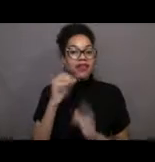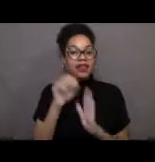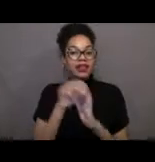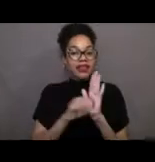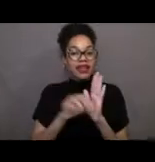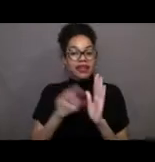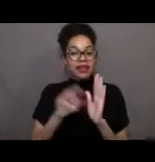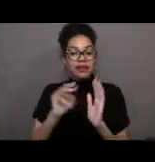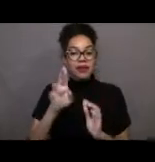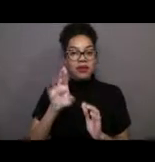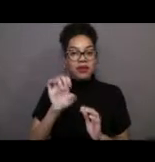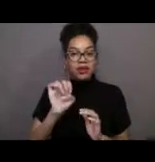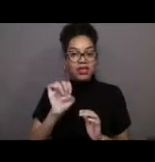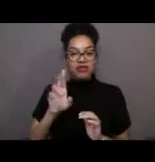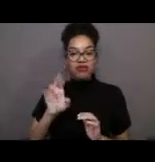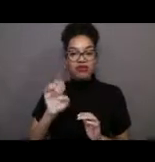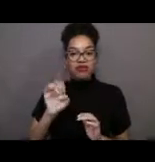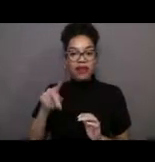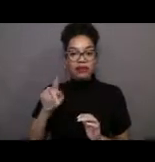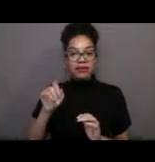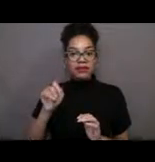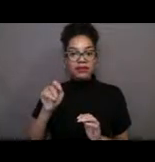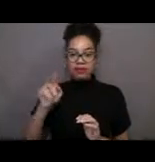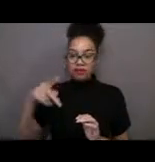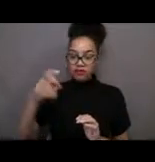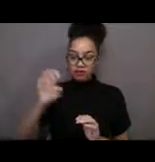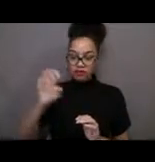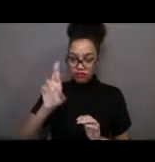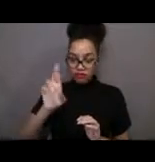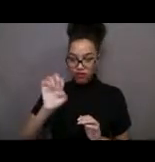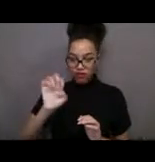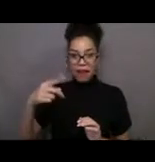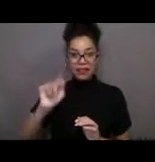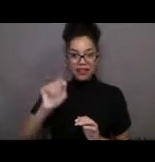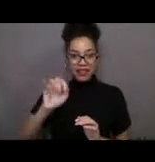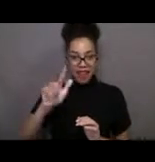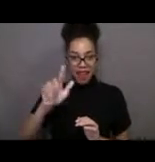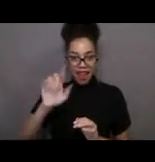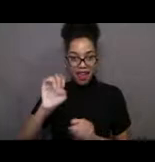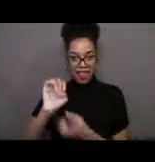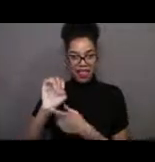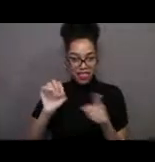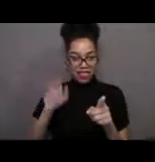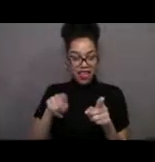so that more people can learn about them, and more people will understand what cool animals they are and worth protecting.